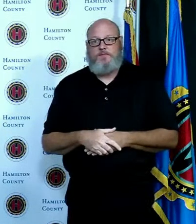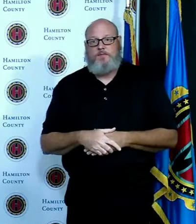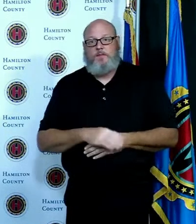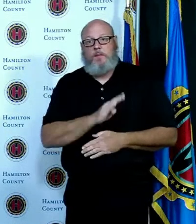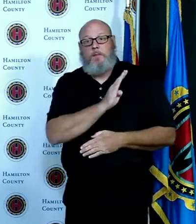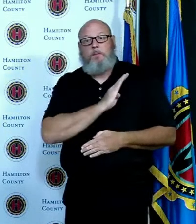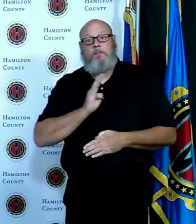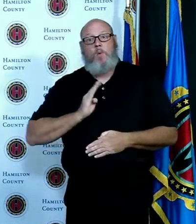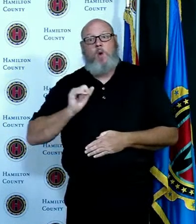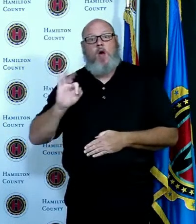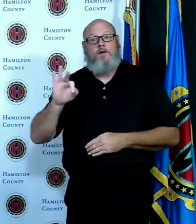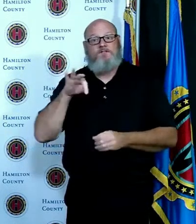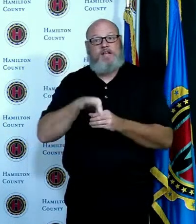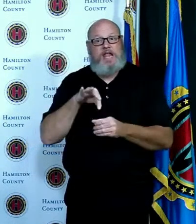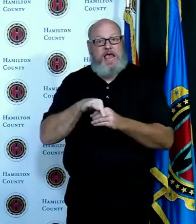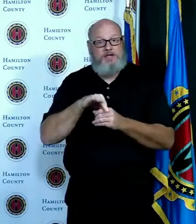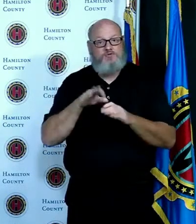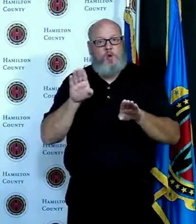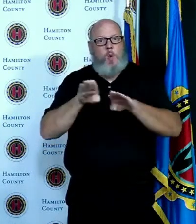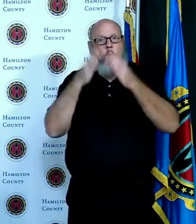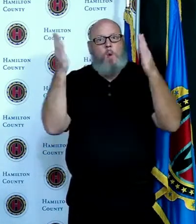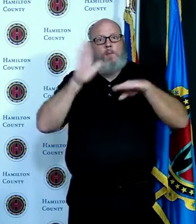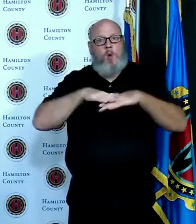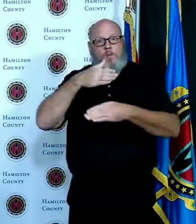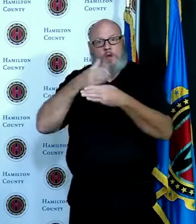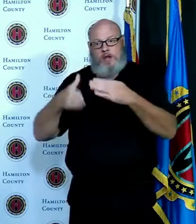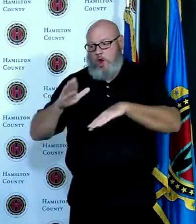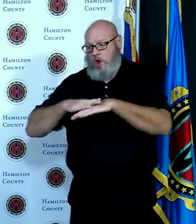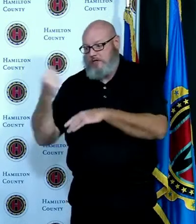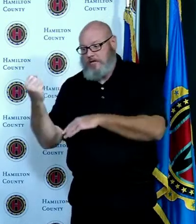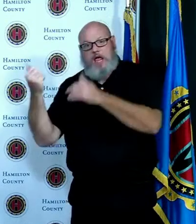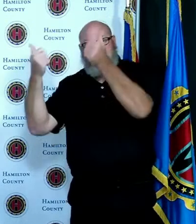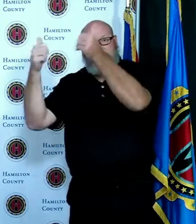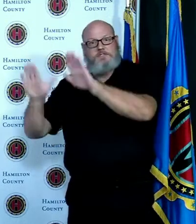members of the Board of Elections Sherry Poland who's the director of the Hamilton